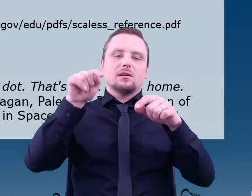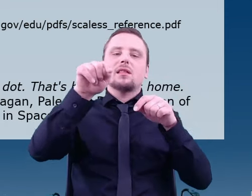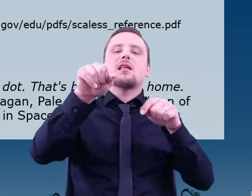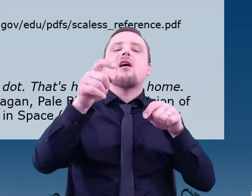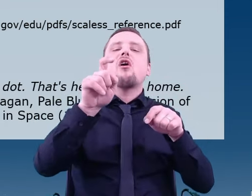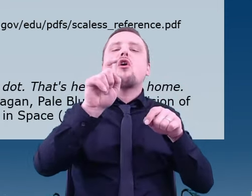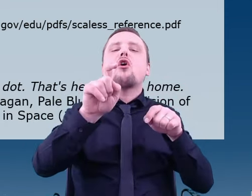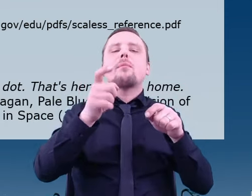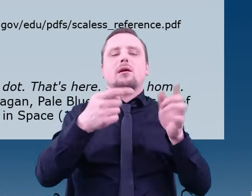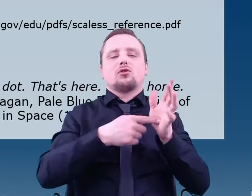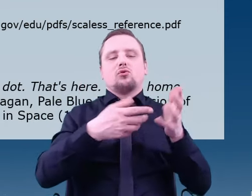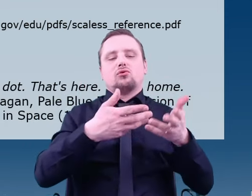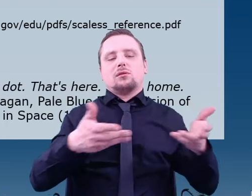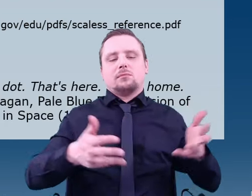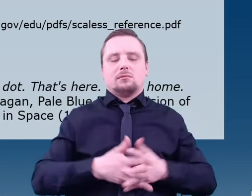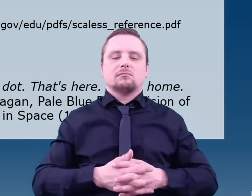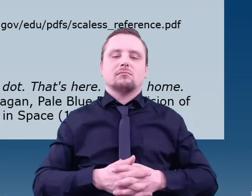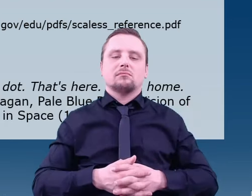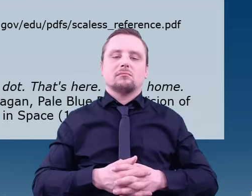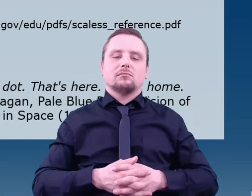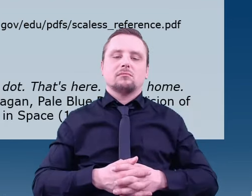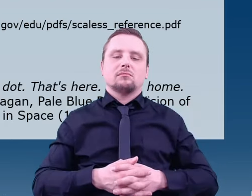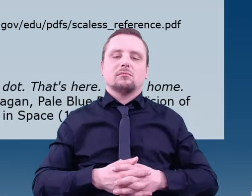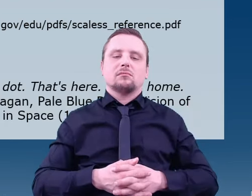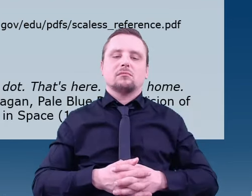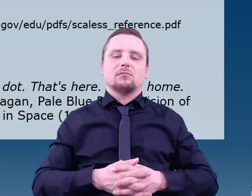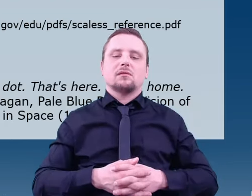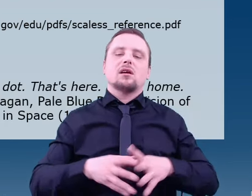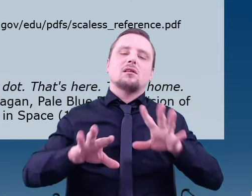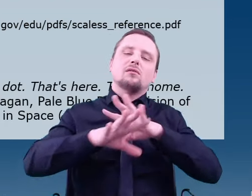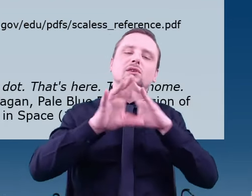All that we remember, all our experiences, the people that we see,